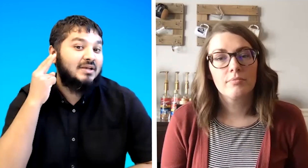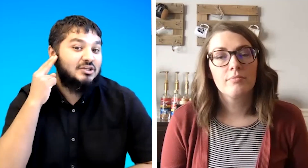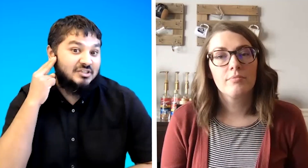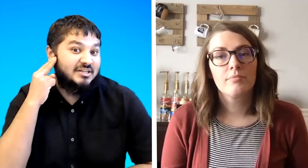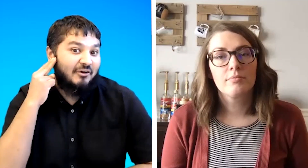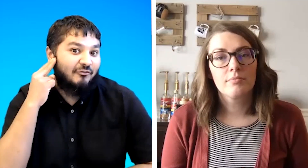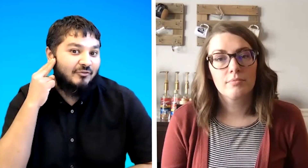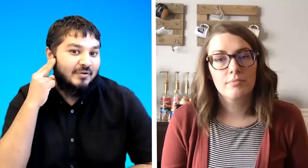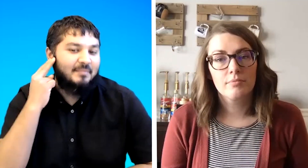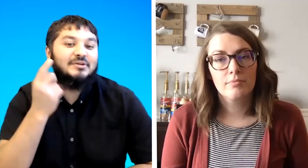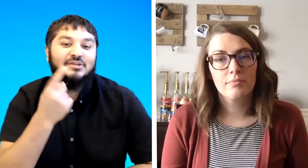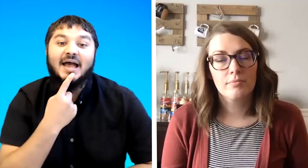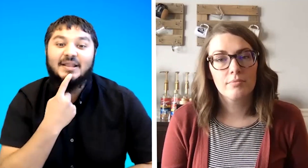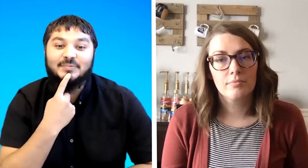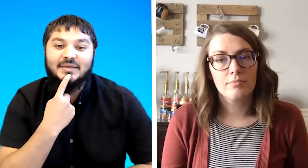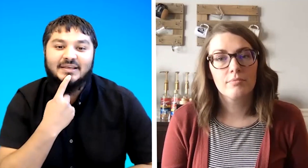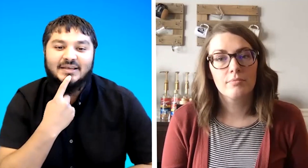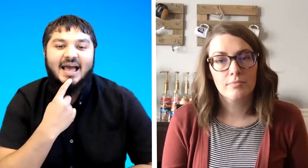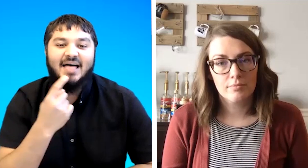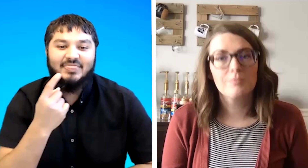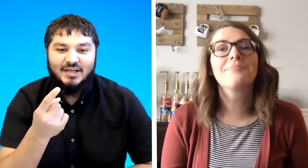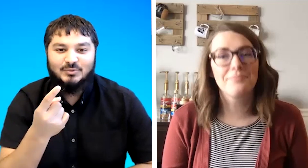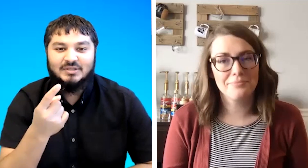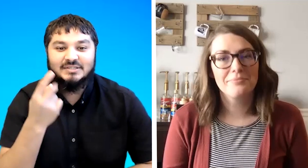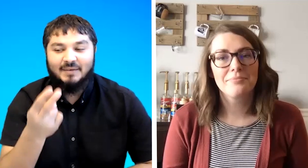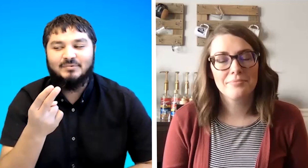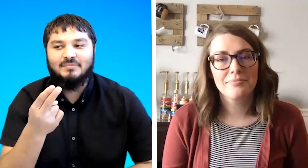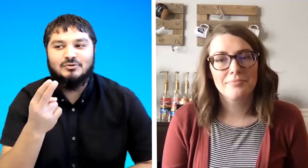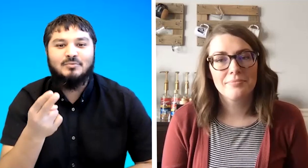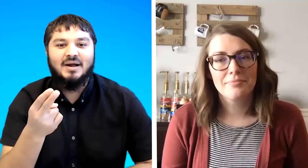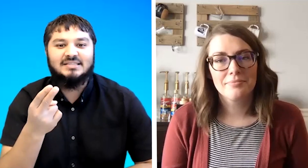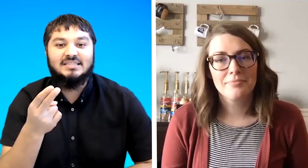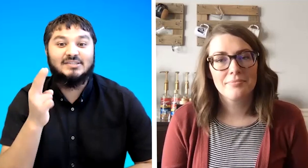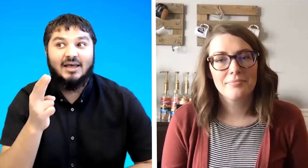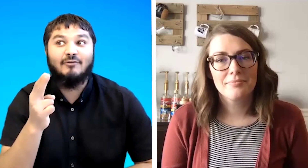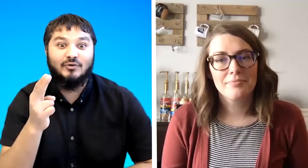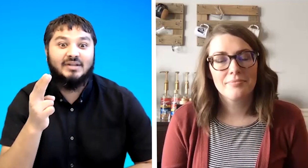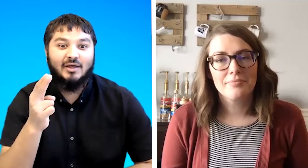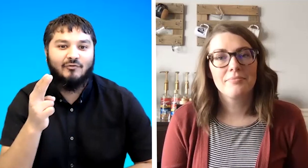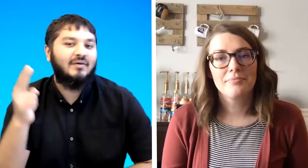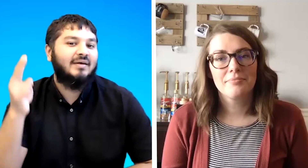she's deaf but she can't speak and that's why sometimes you might see the sign for death